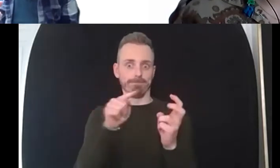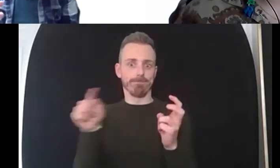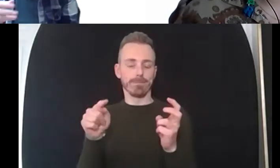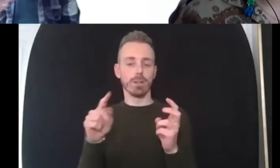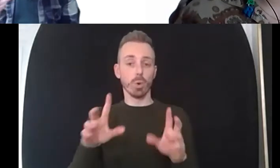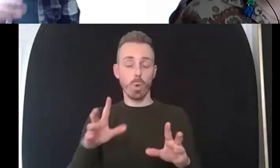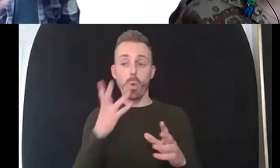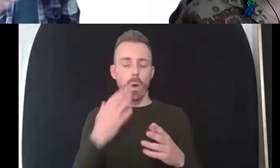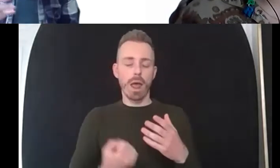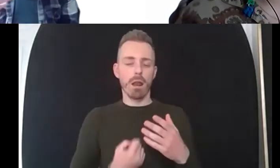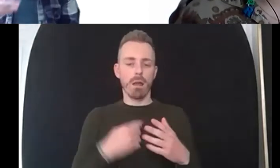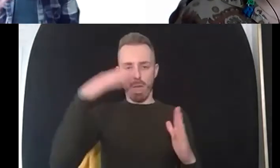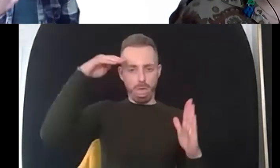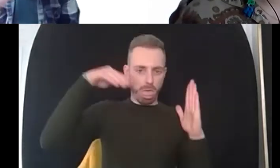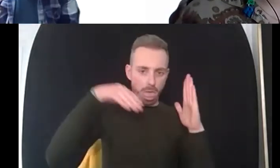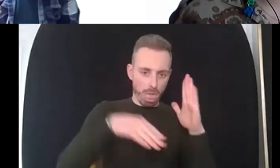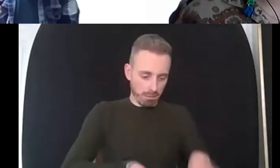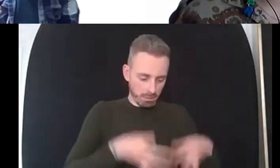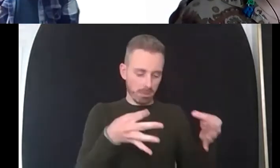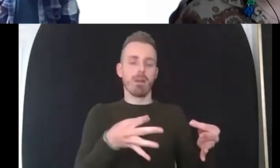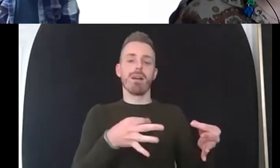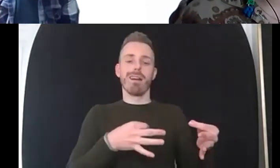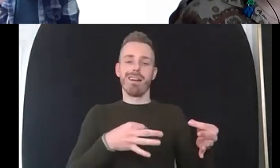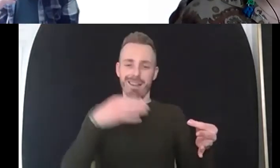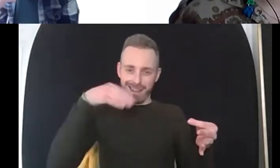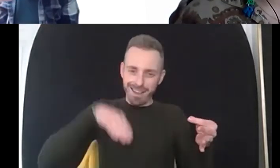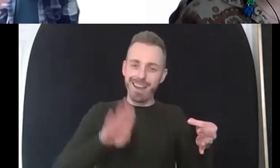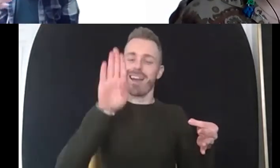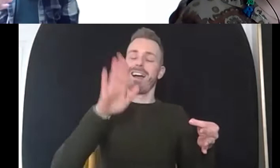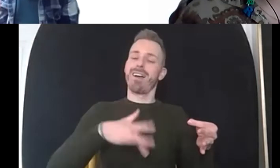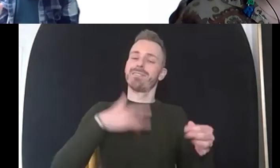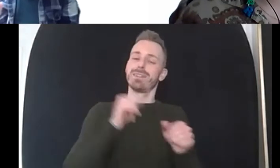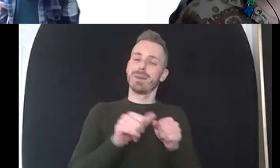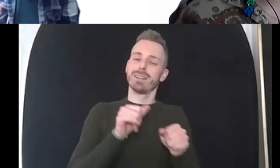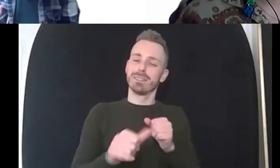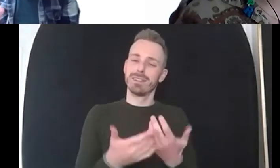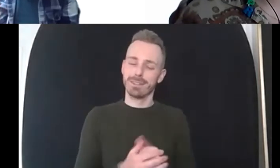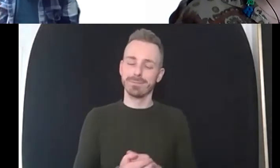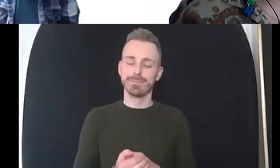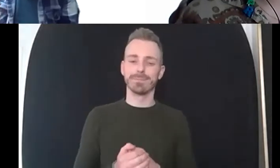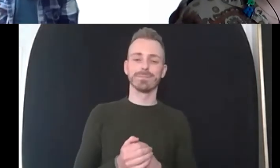working with clients in terms of um with regards to this is also looking at material or